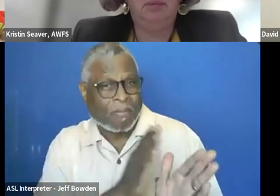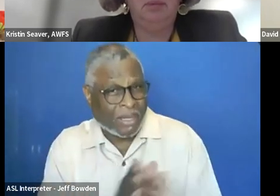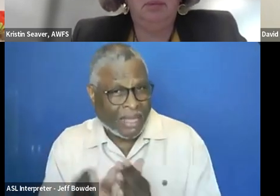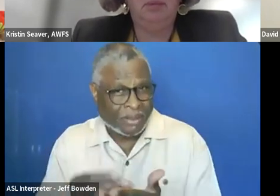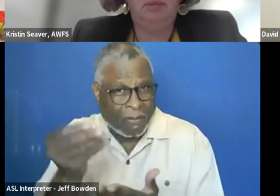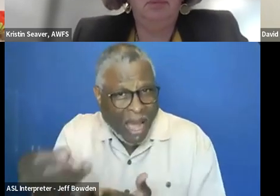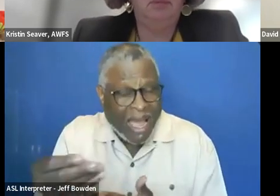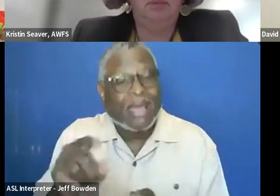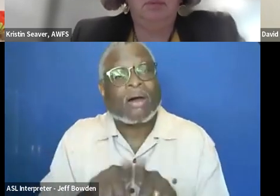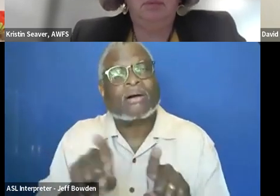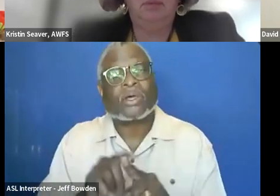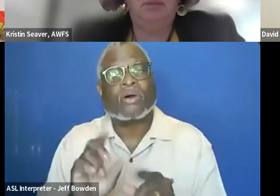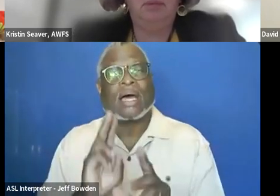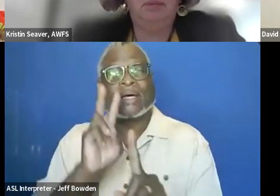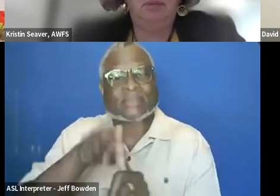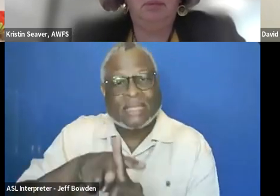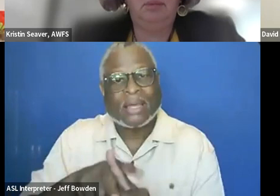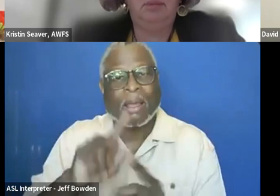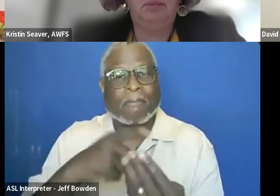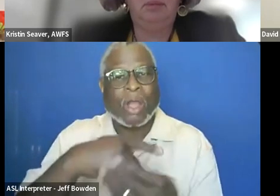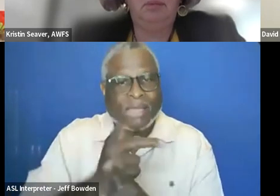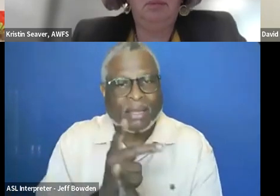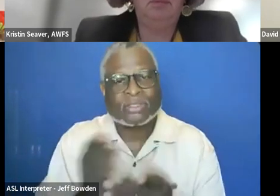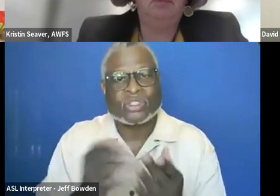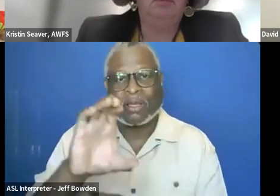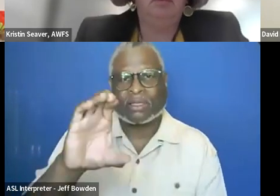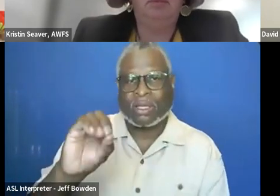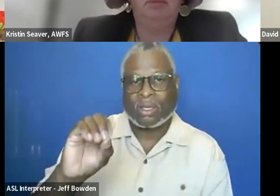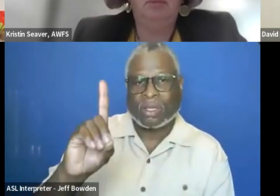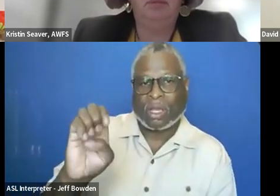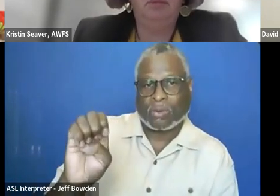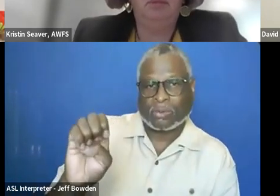and then they also assign a product or service code to it.